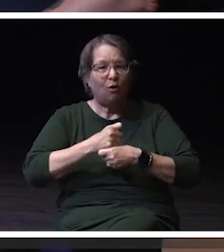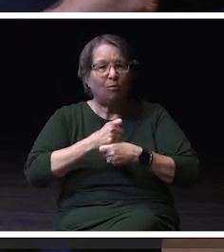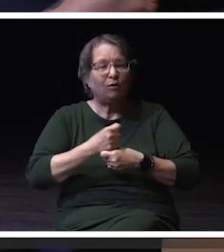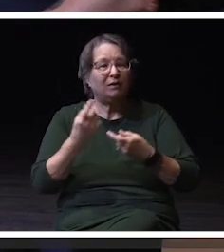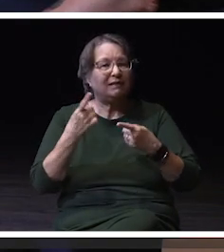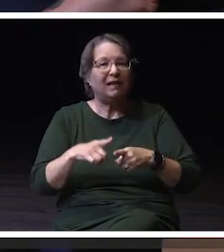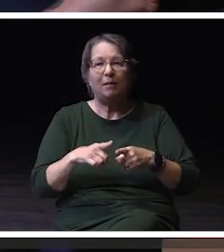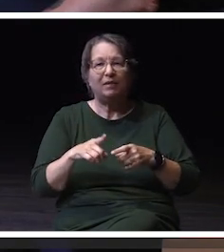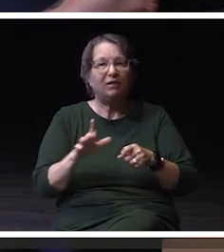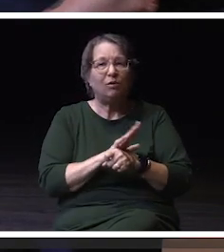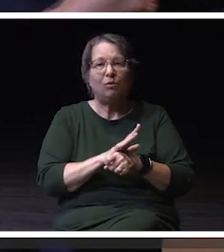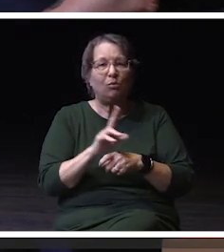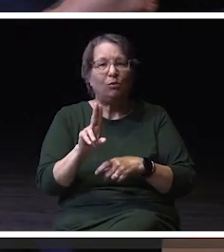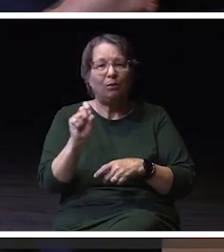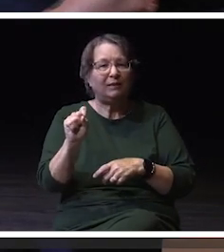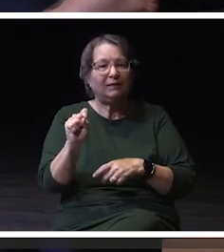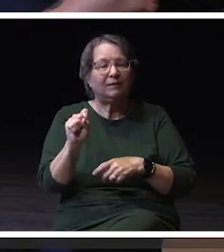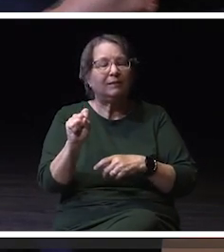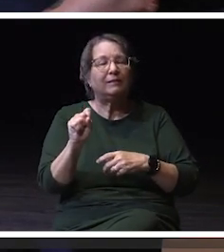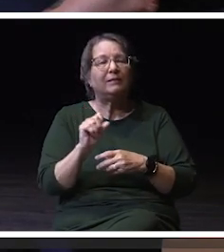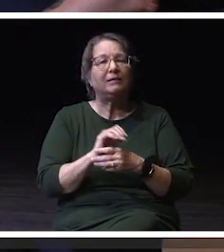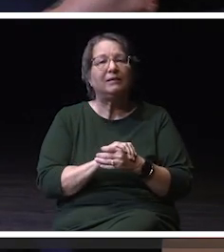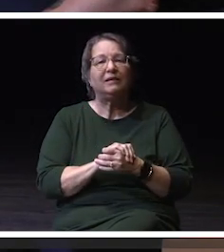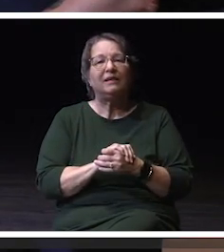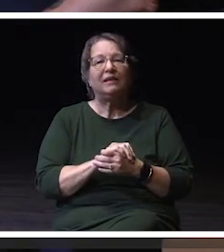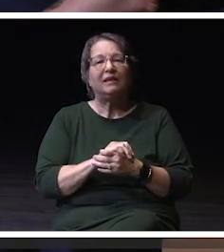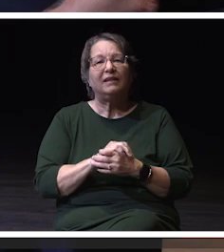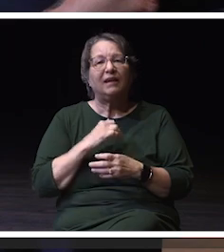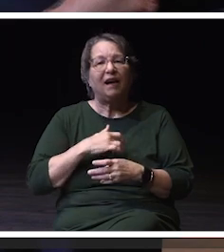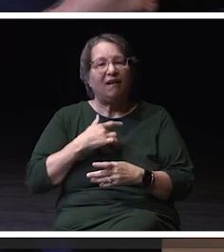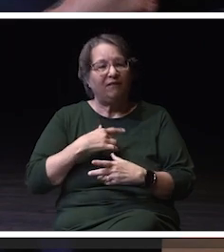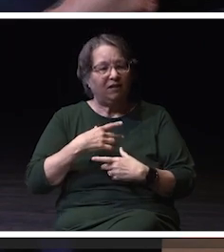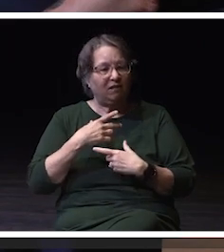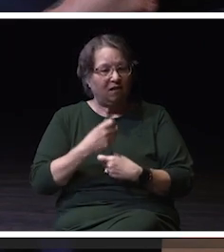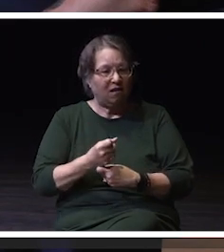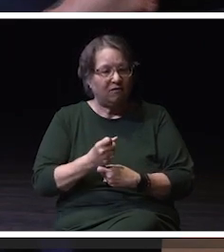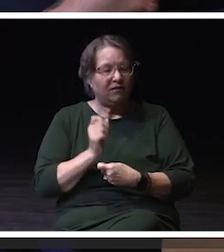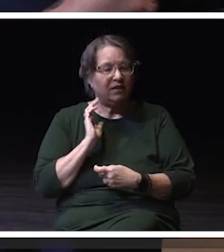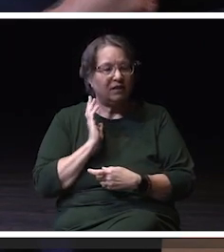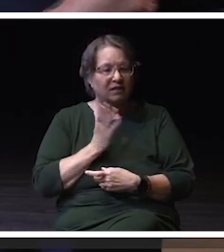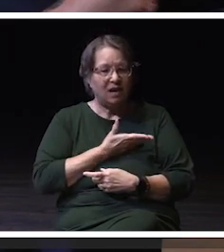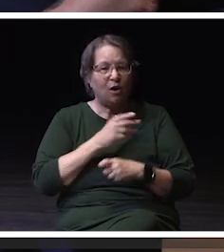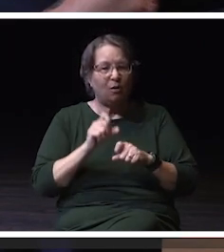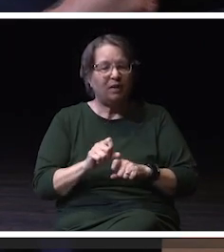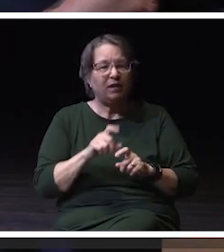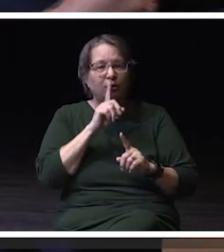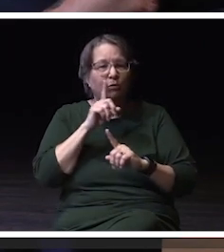And, I feel more than confident in our university's ability to respond to what that may look like